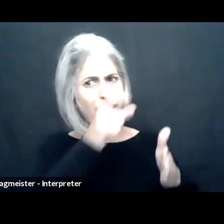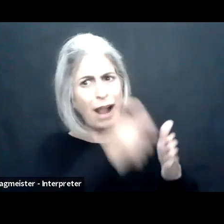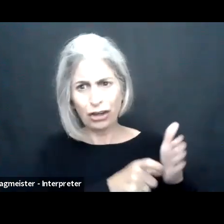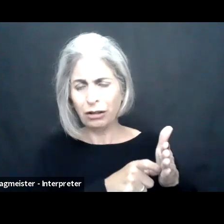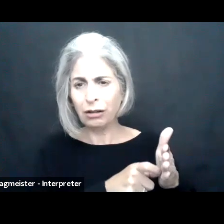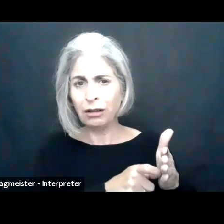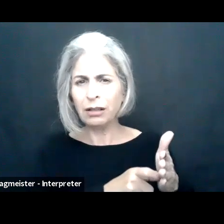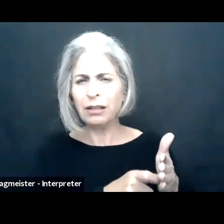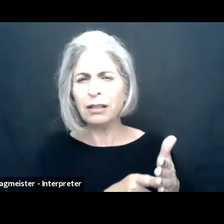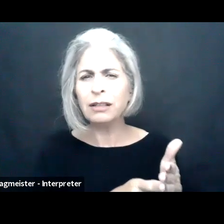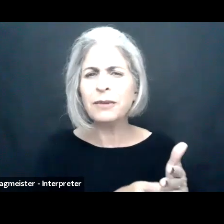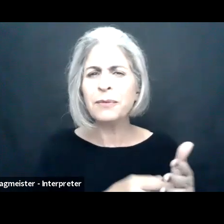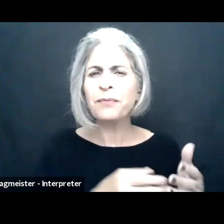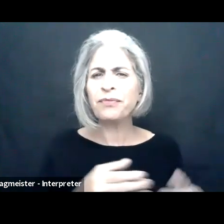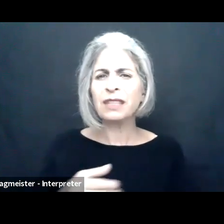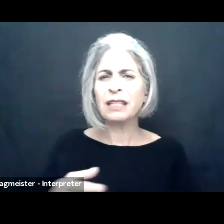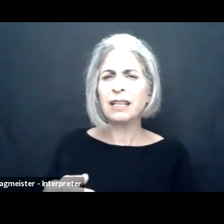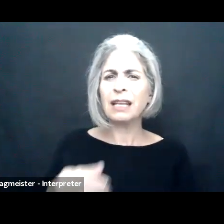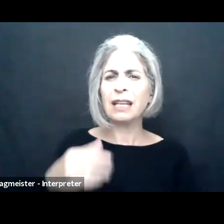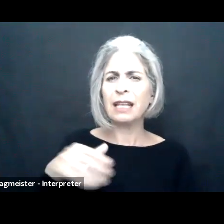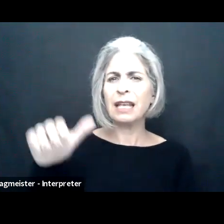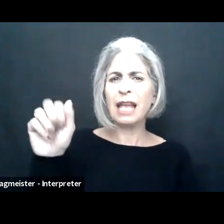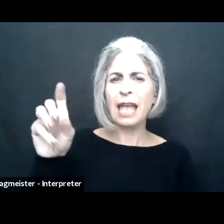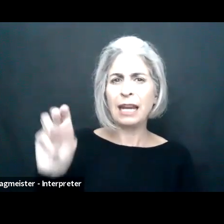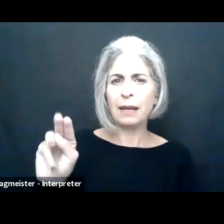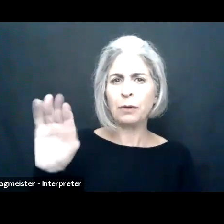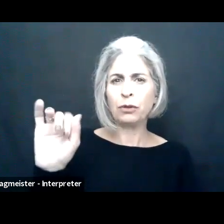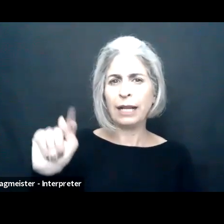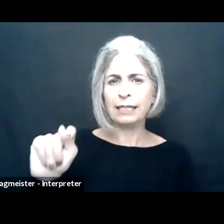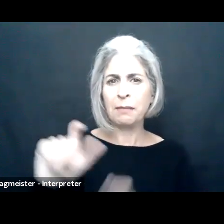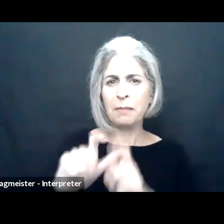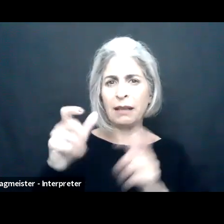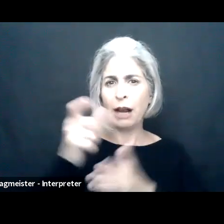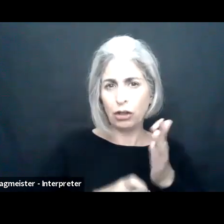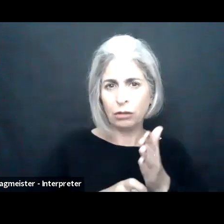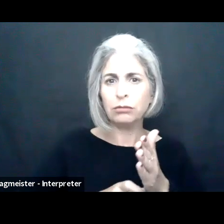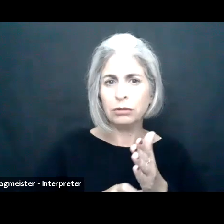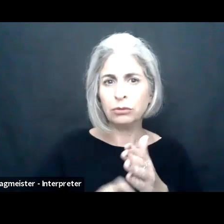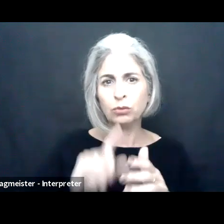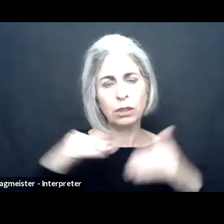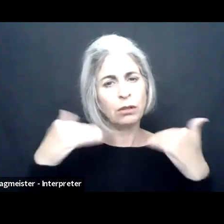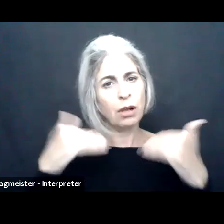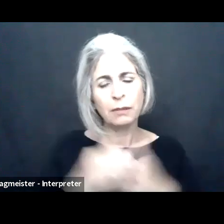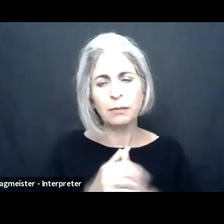aren't languishing, that's been Adam Grant's big article this week, really cool if you haven't read it. And having endurance to go the distance.